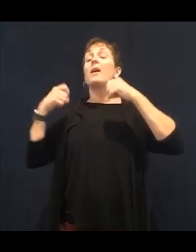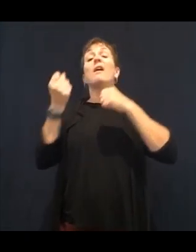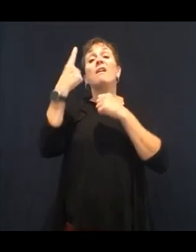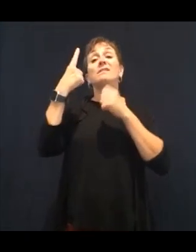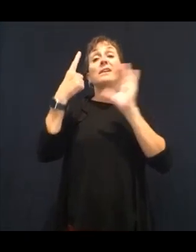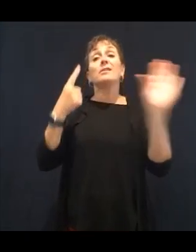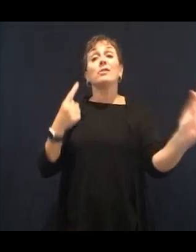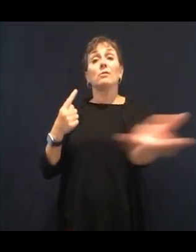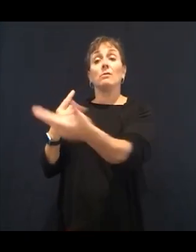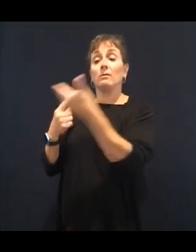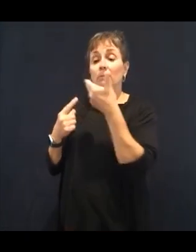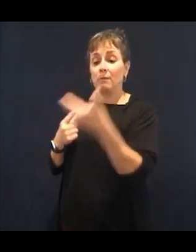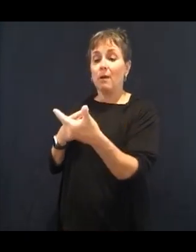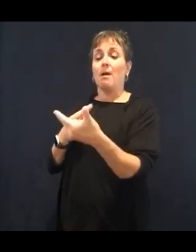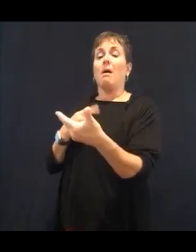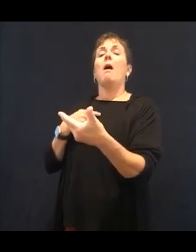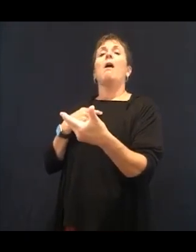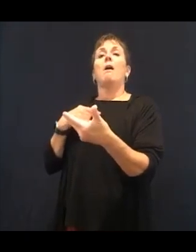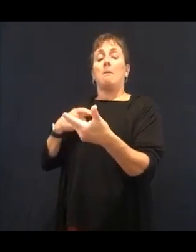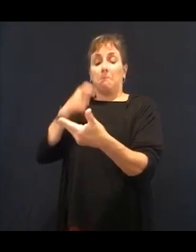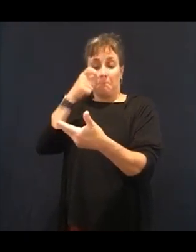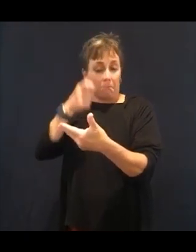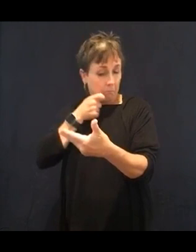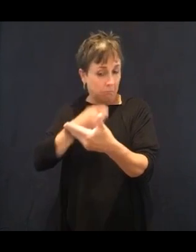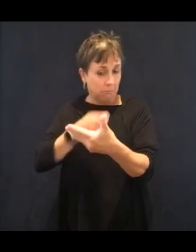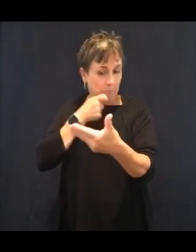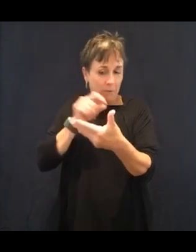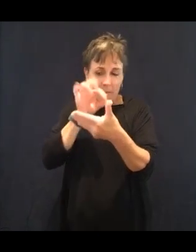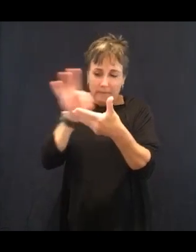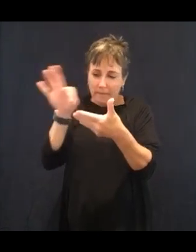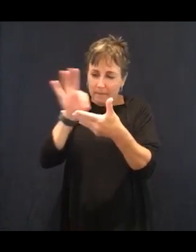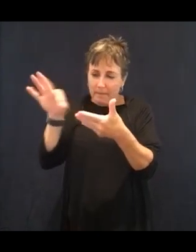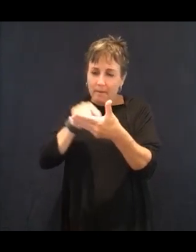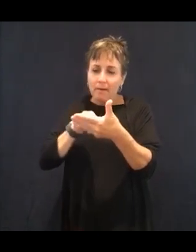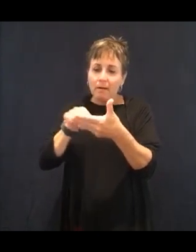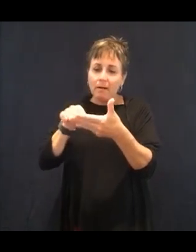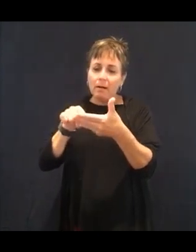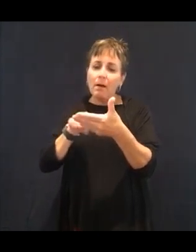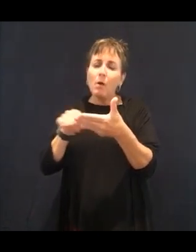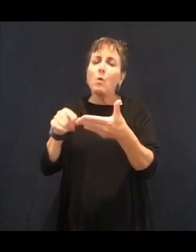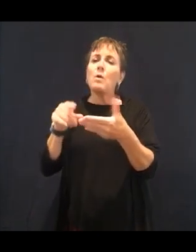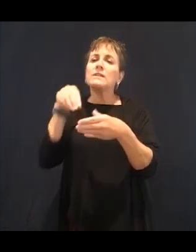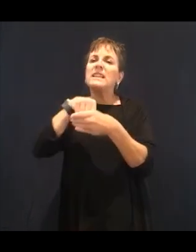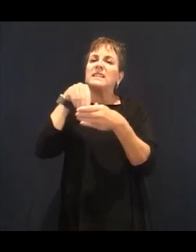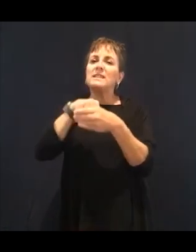ingredients and then will have in small print all the things, side effects, things that